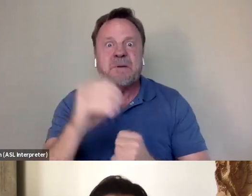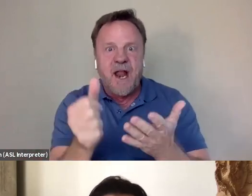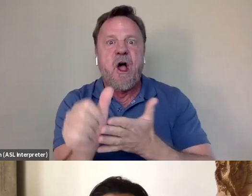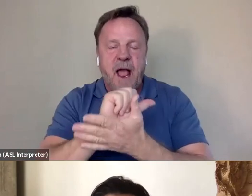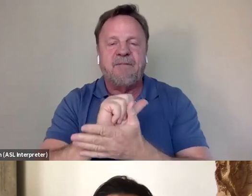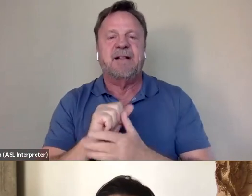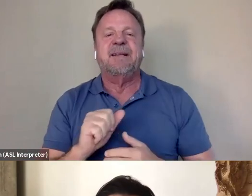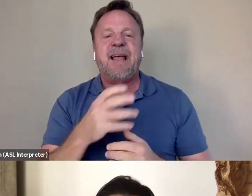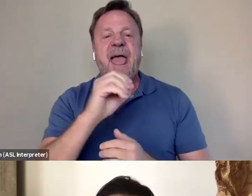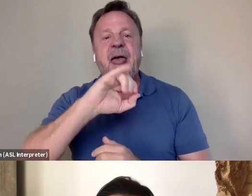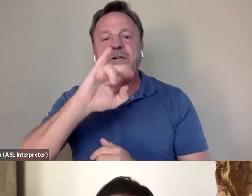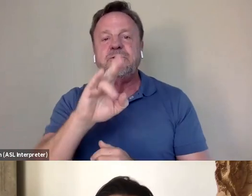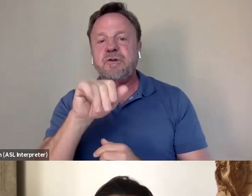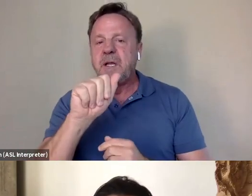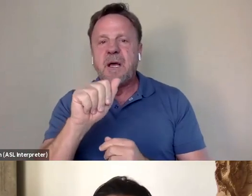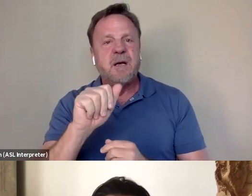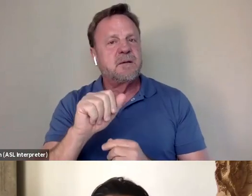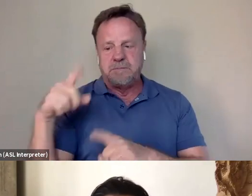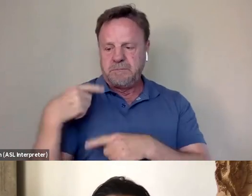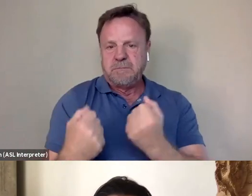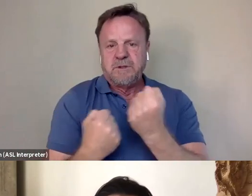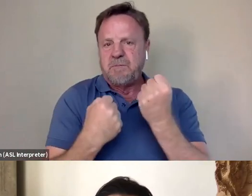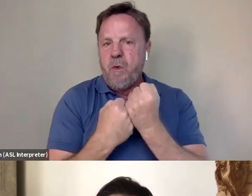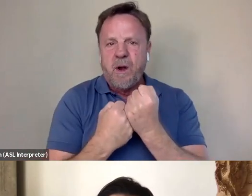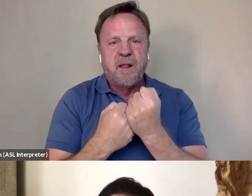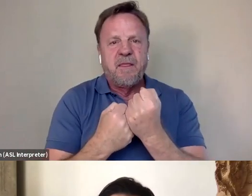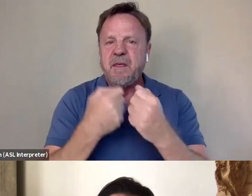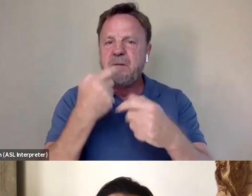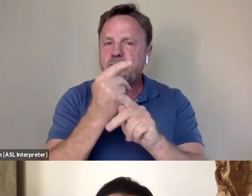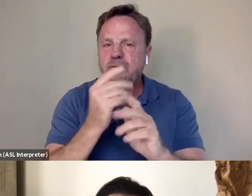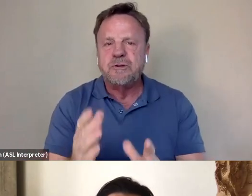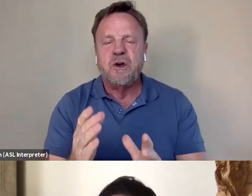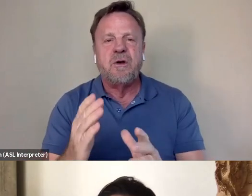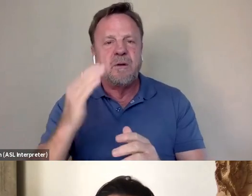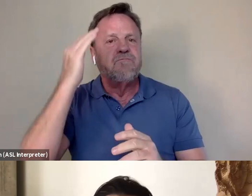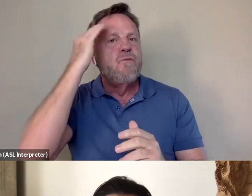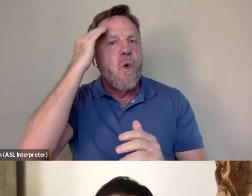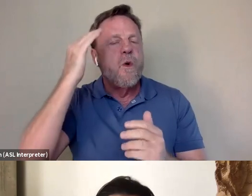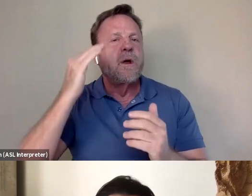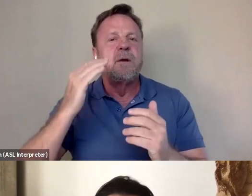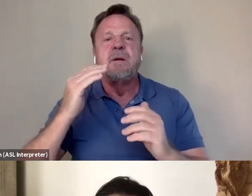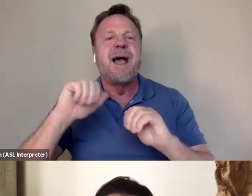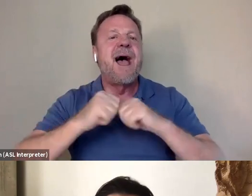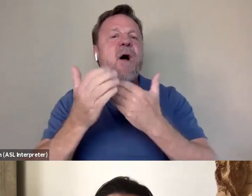And Julia was always very supportive as a producer, knowing that whatever way I wanted to tell the story